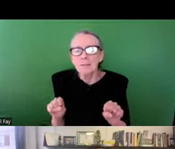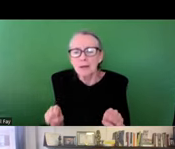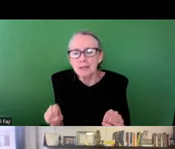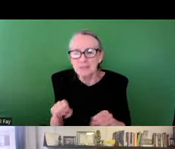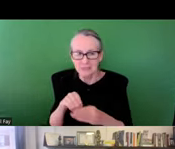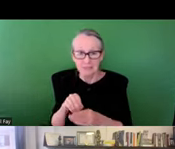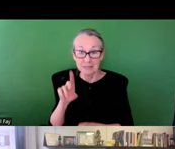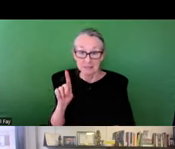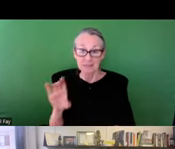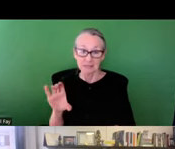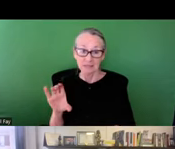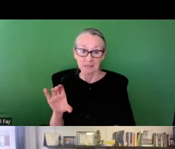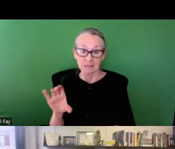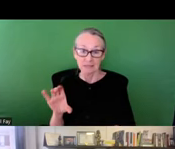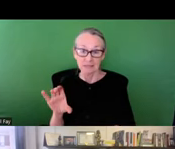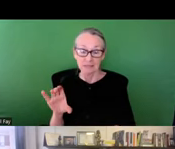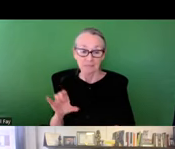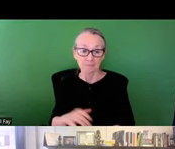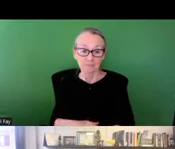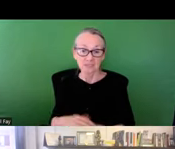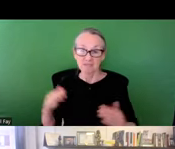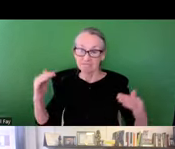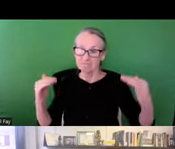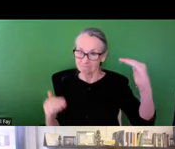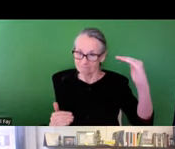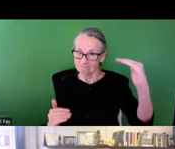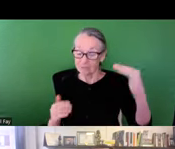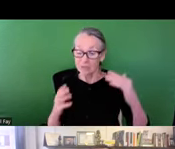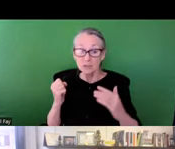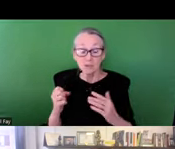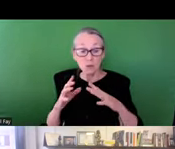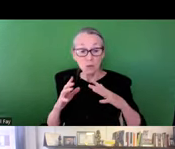terms of the stormwater systems in Washington DC.